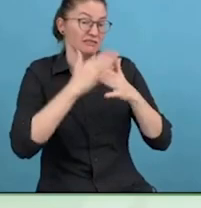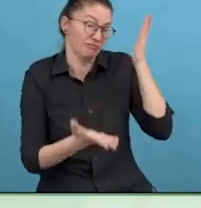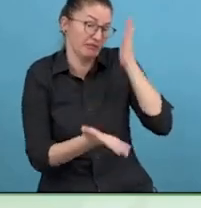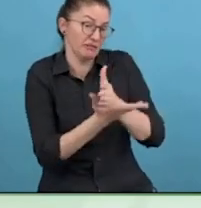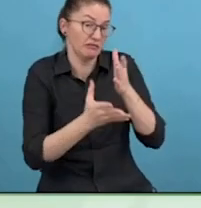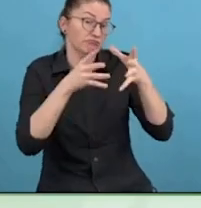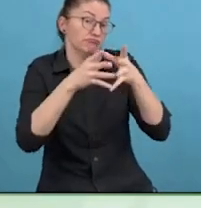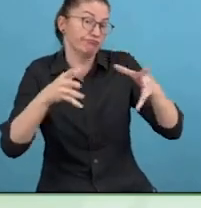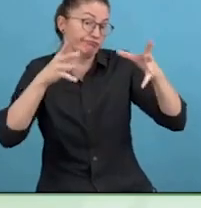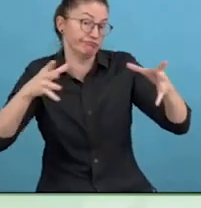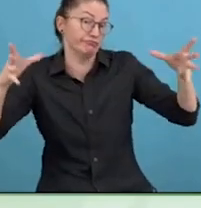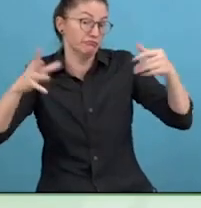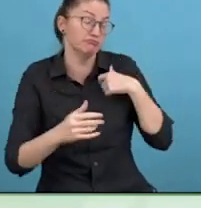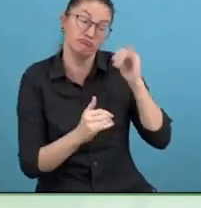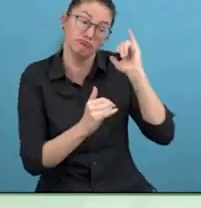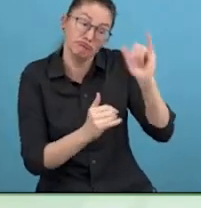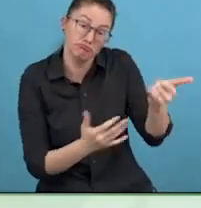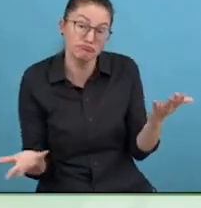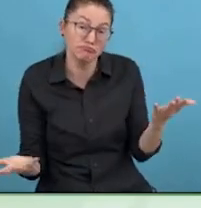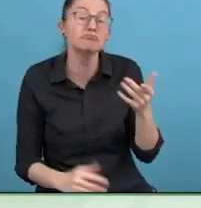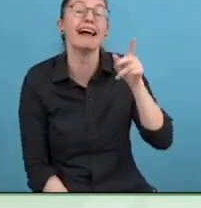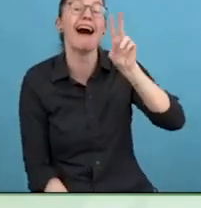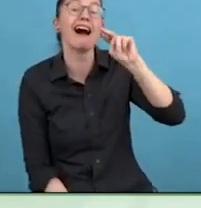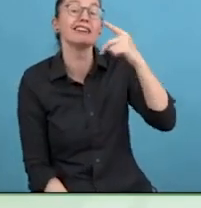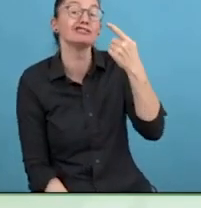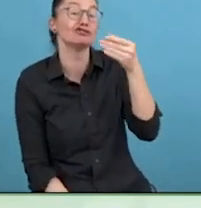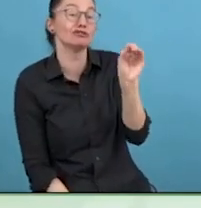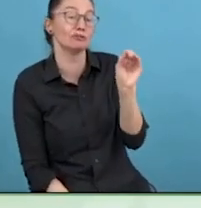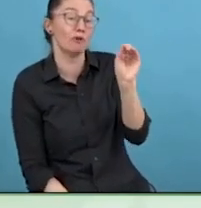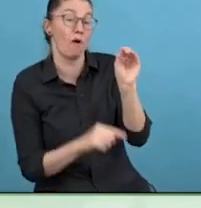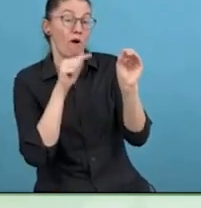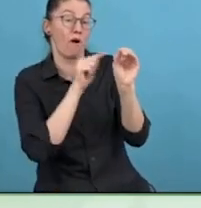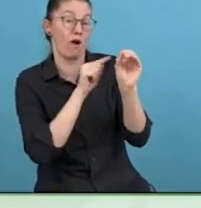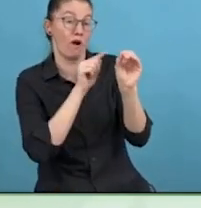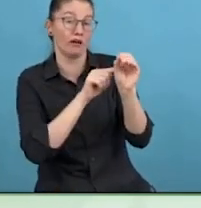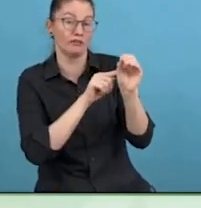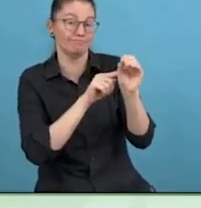people with Long COVID there are things you are entitled to by right,